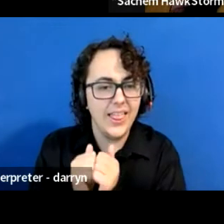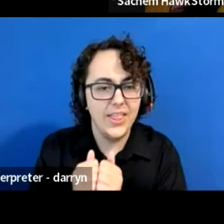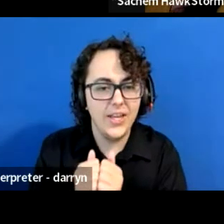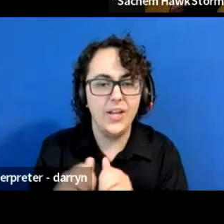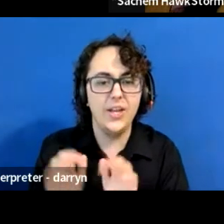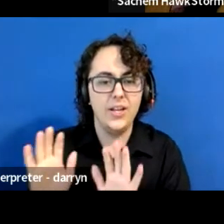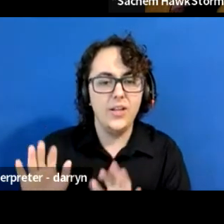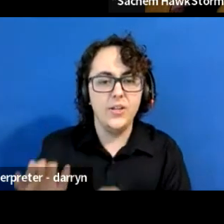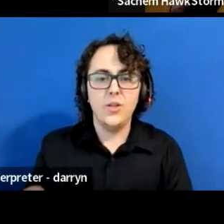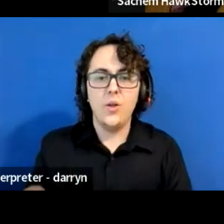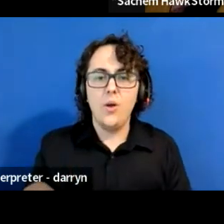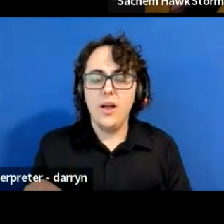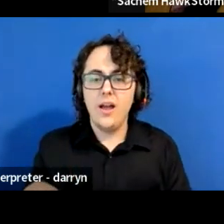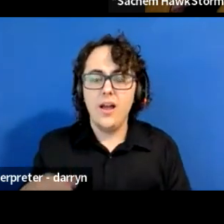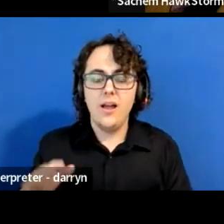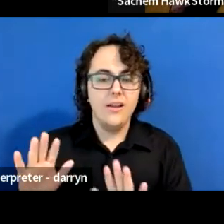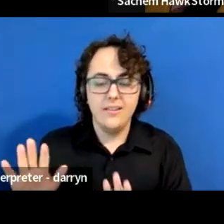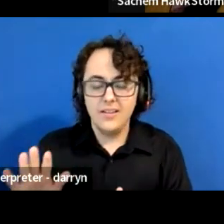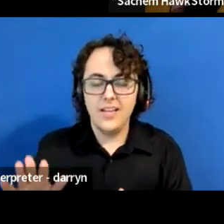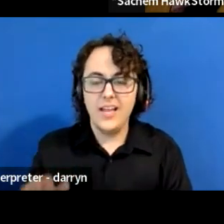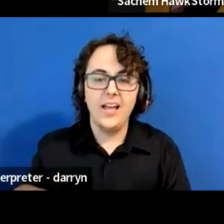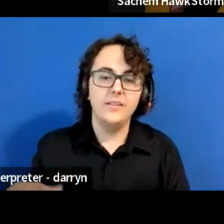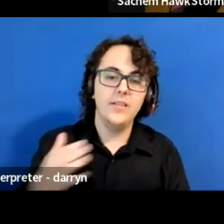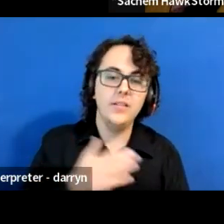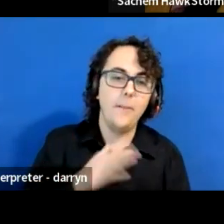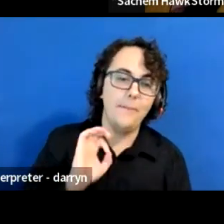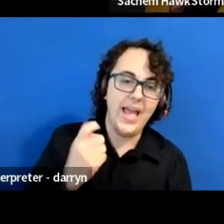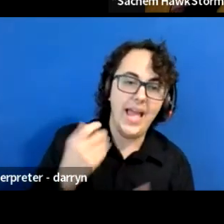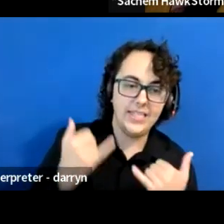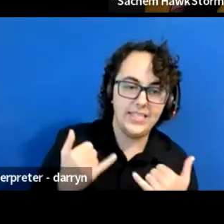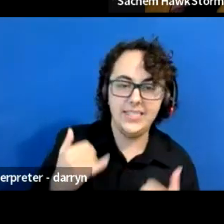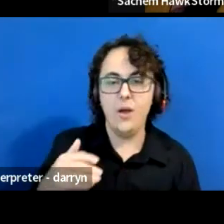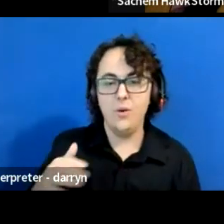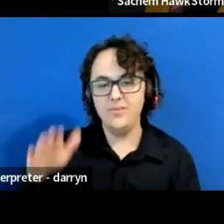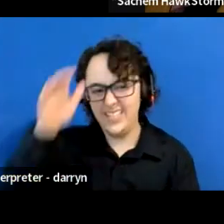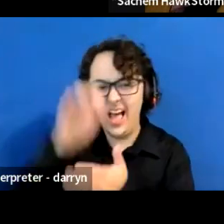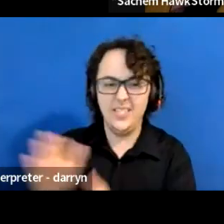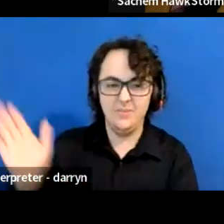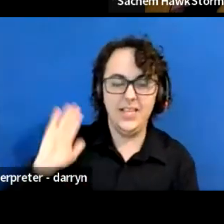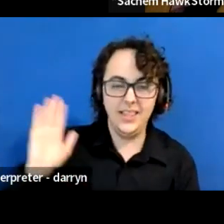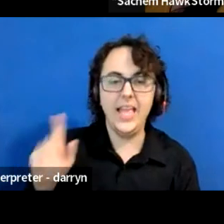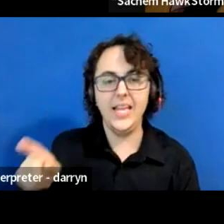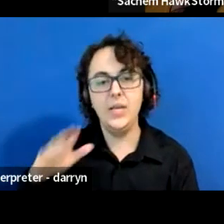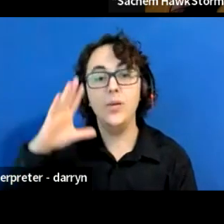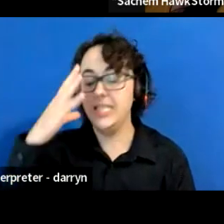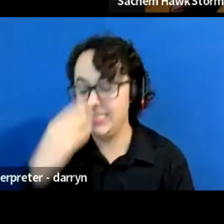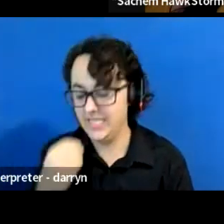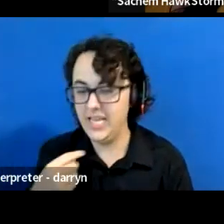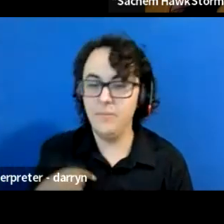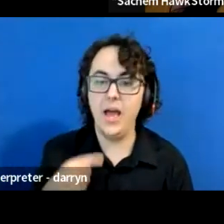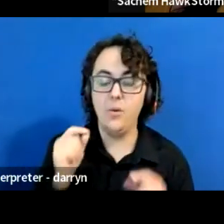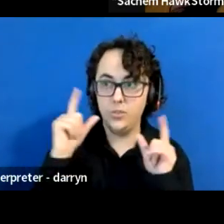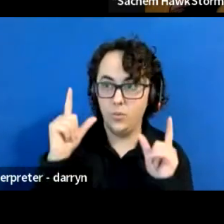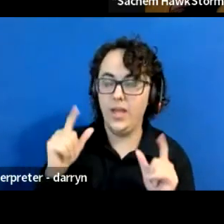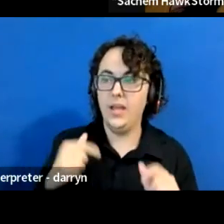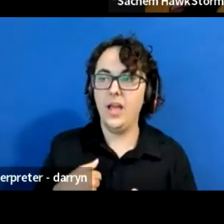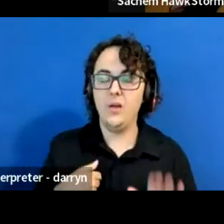My ex now was my husband and he's asleep. And I looked in the mirror and I thought to myself, what am I doing this bad?